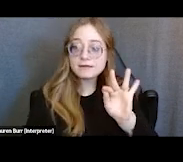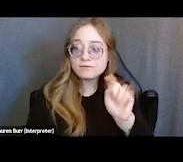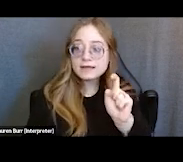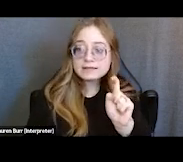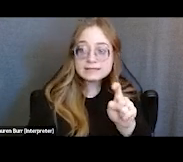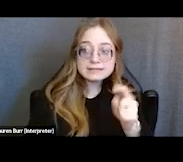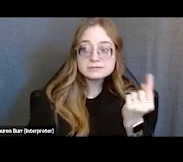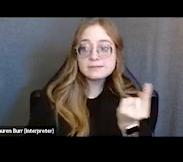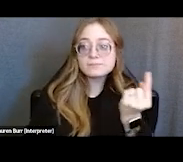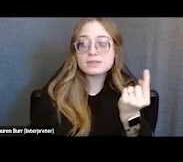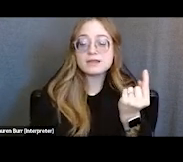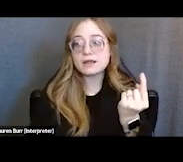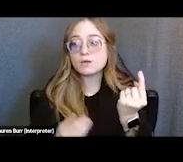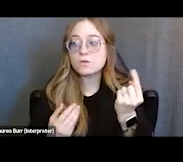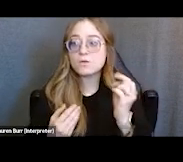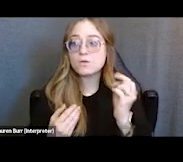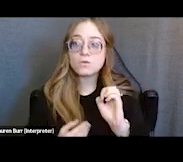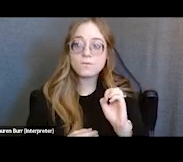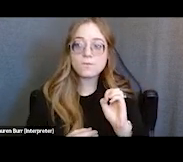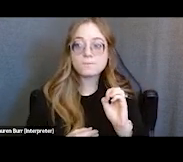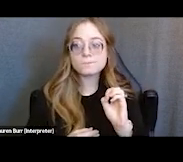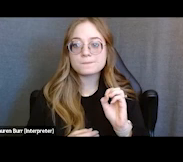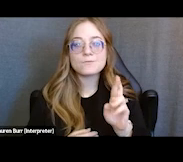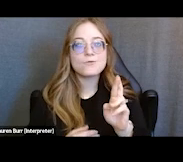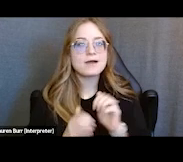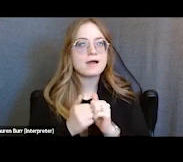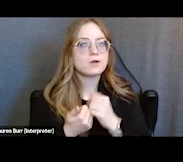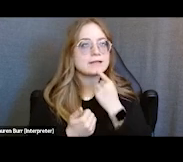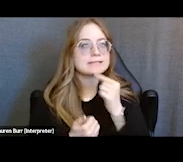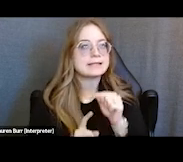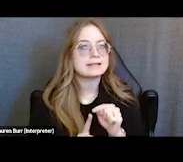or, how can I say this, they just been helping a lot.